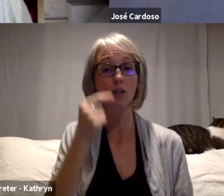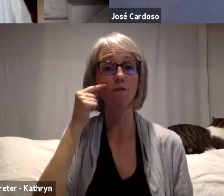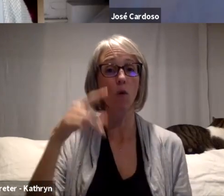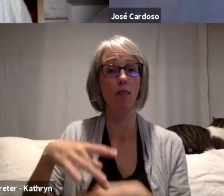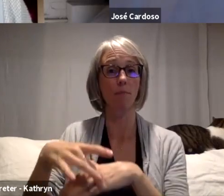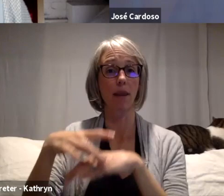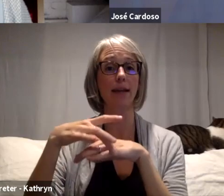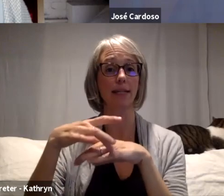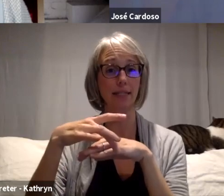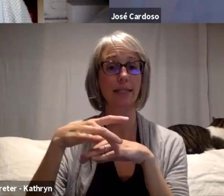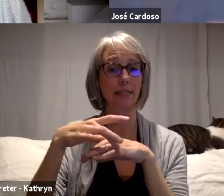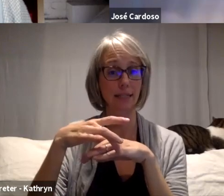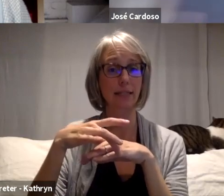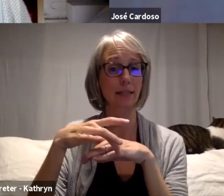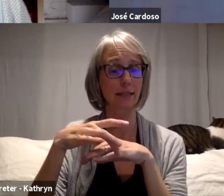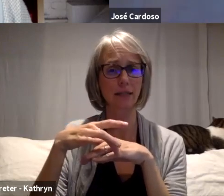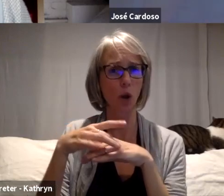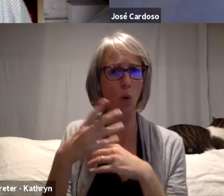such an vital organ of the body